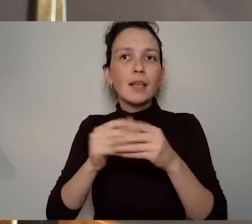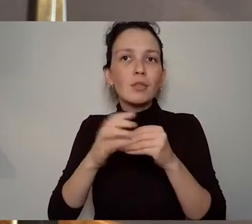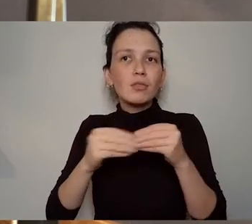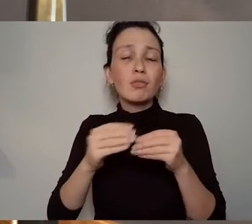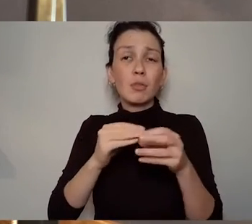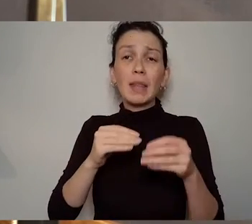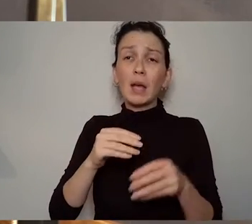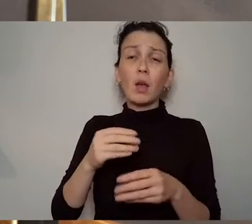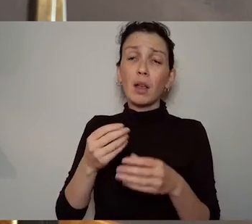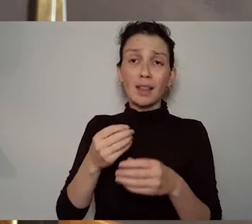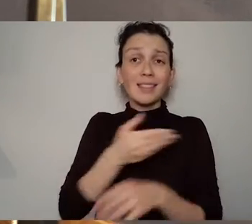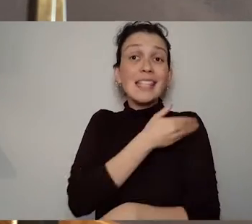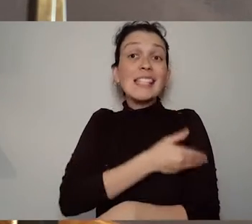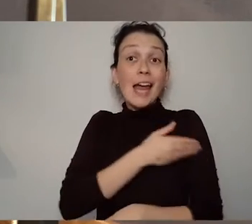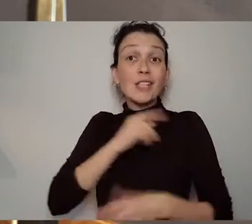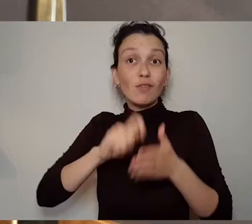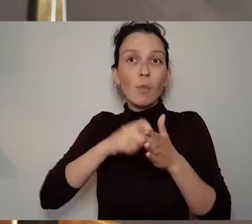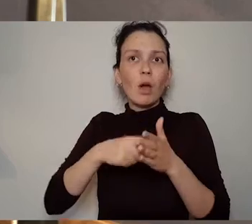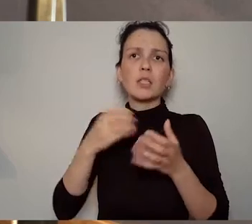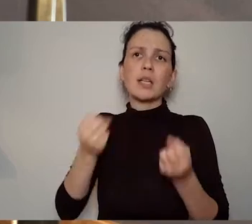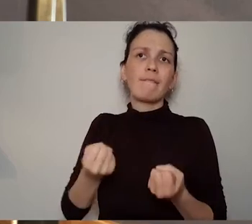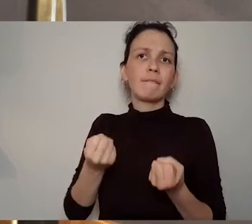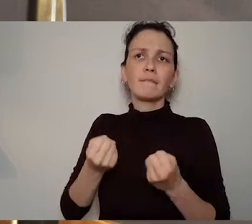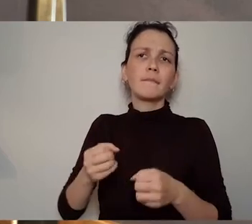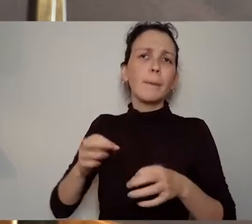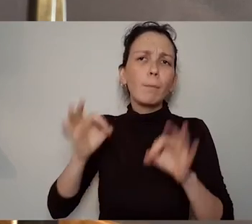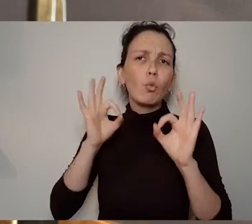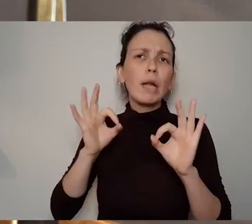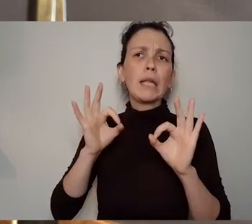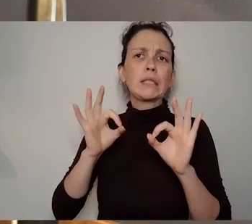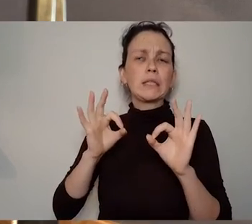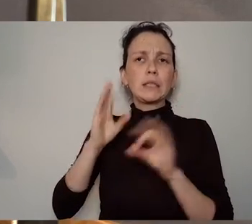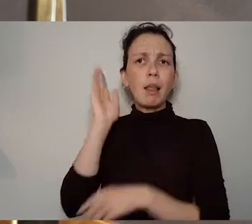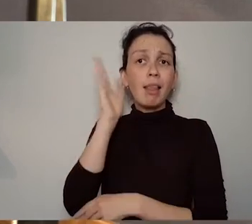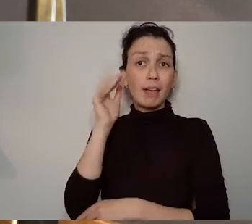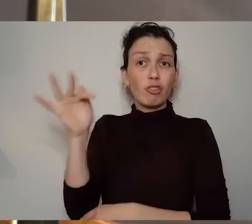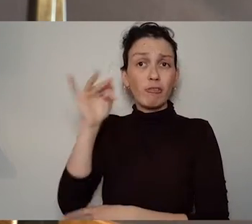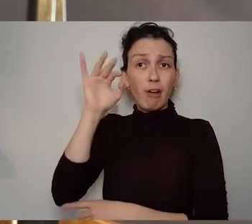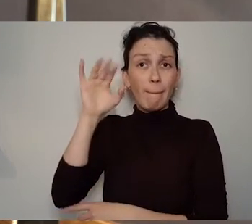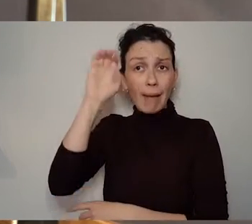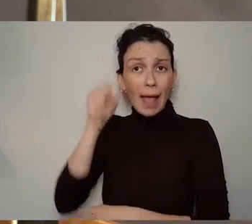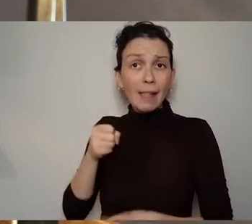being Deaf is not a loss of something there is actually a huge gain there so the silence